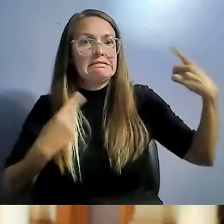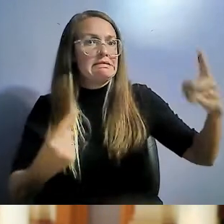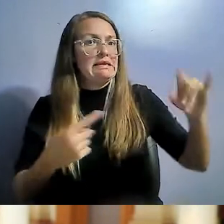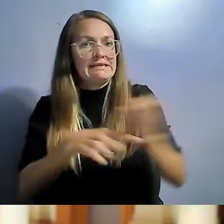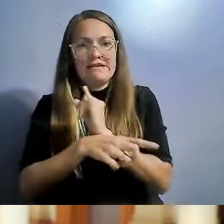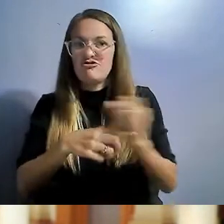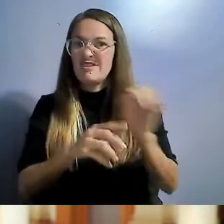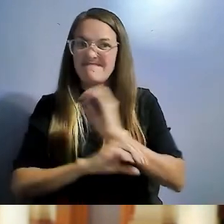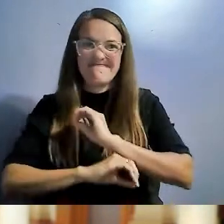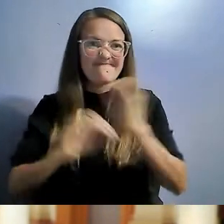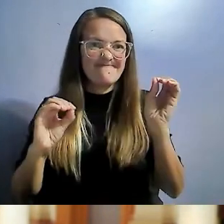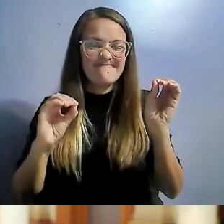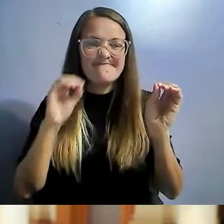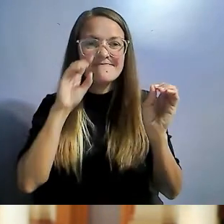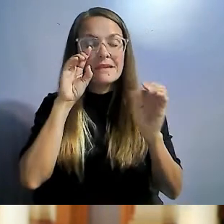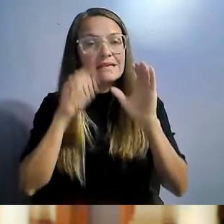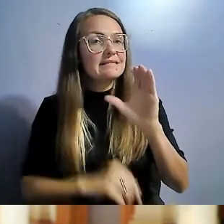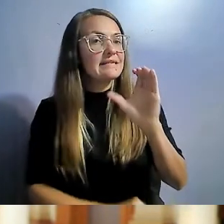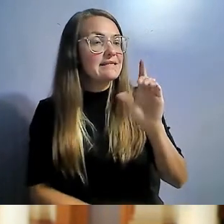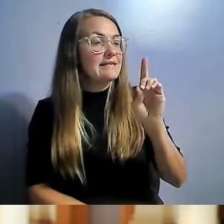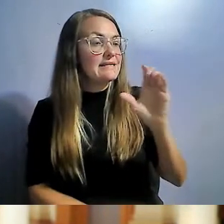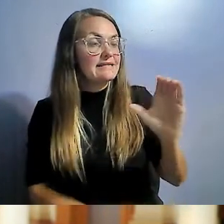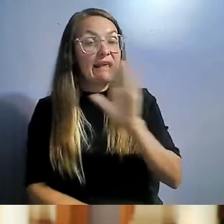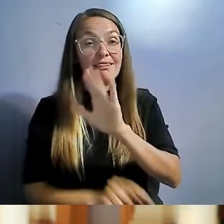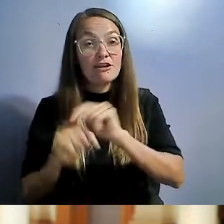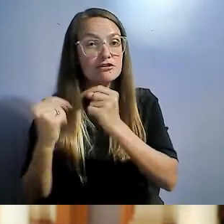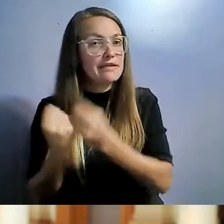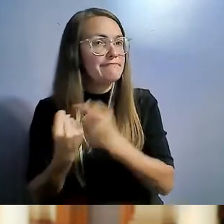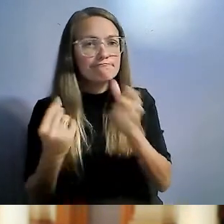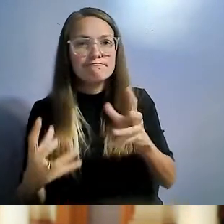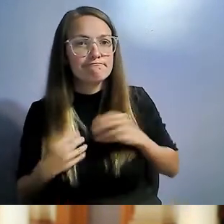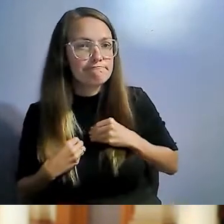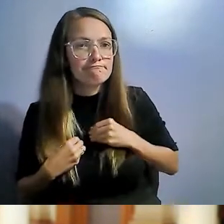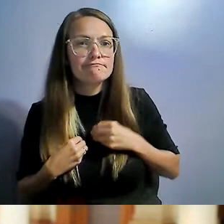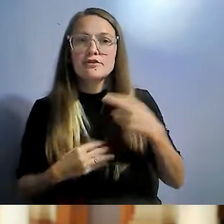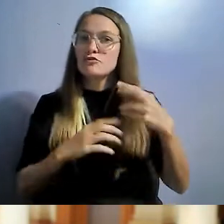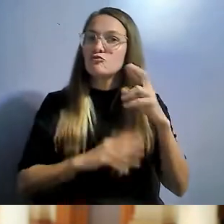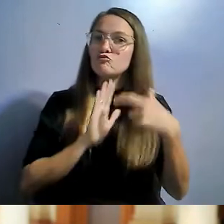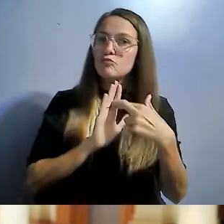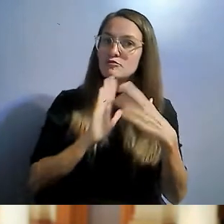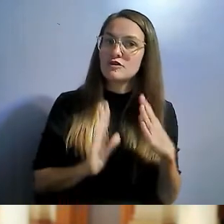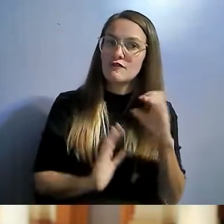That was unacceptable to the CCDC team as well as Rep Ortiz and myself.